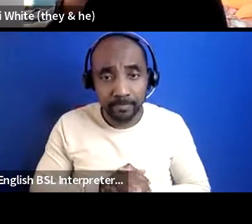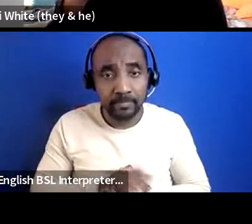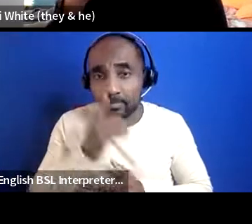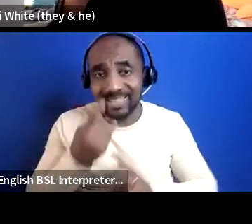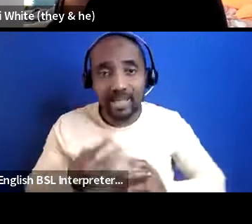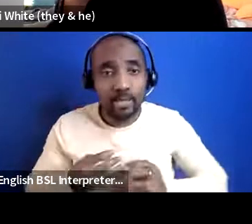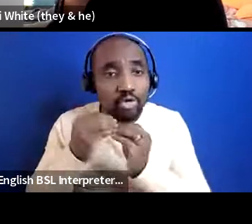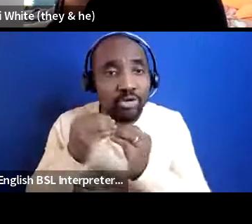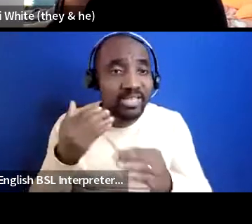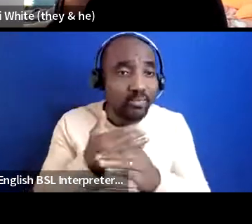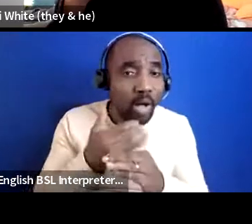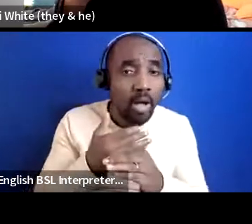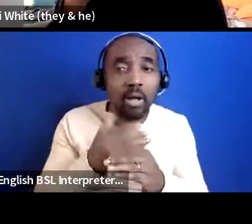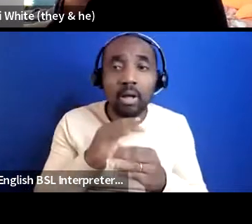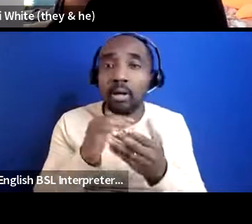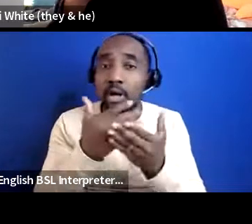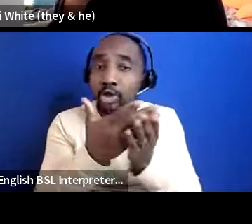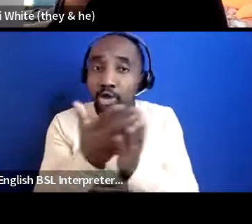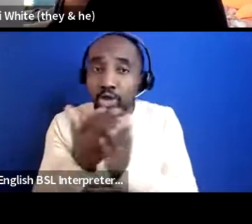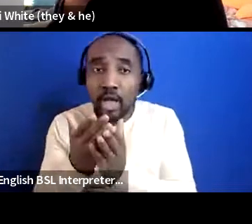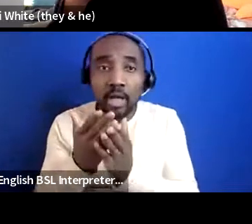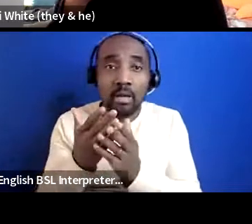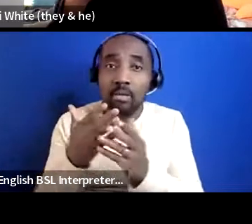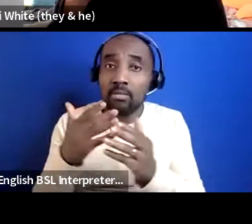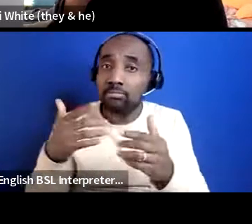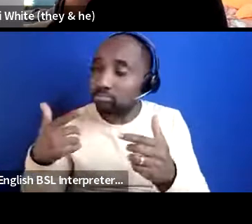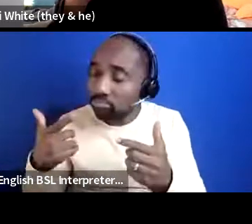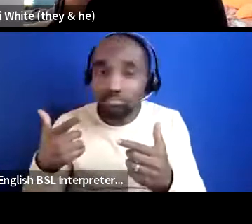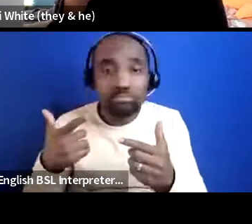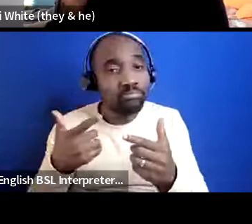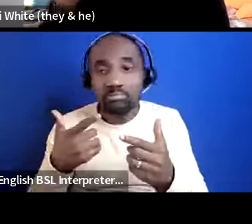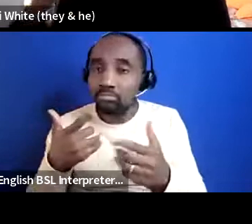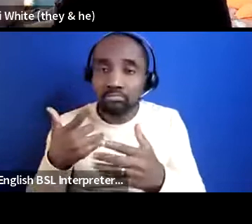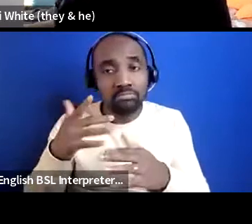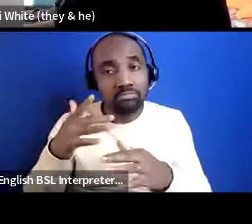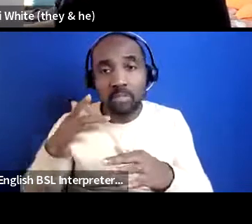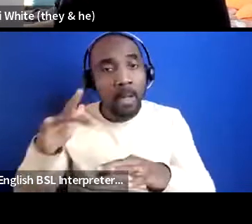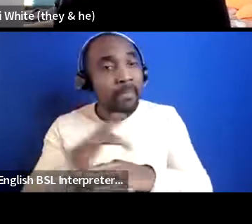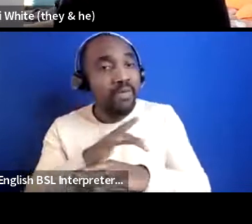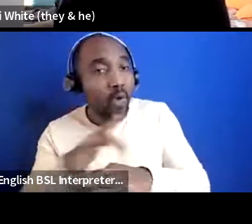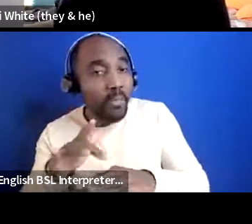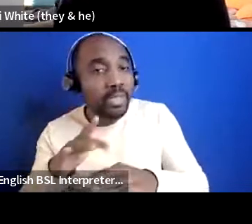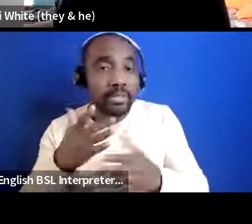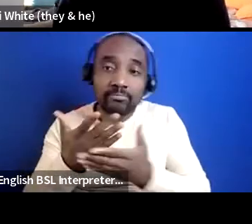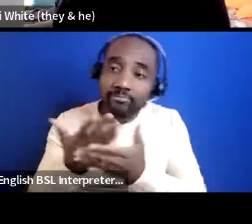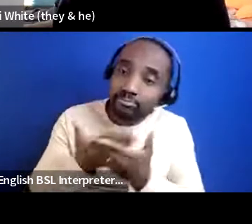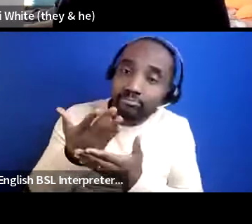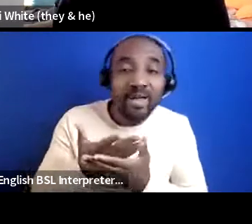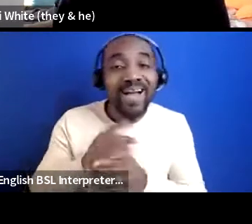of sharing or performance and then afterwards we we always have a celebration evaluation session